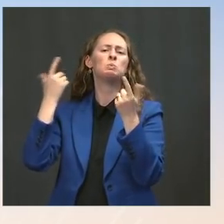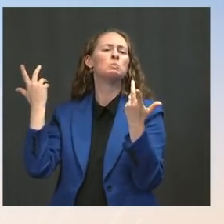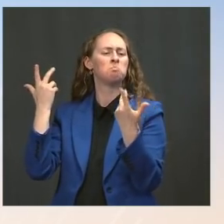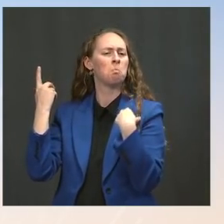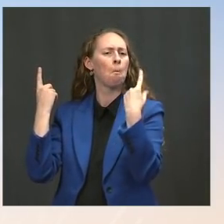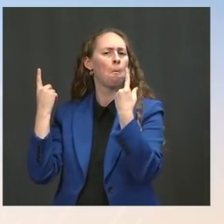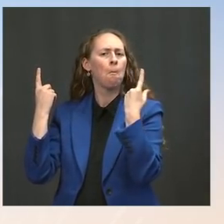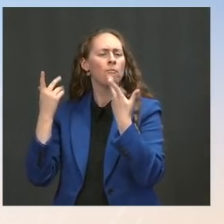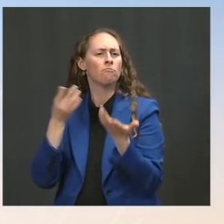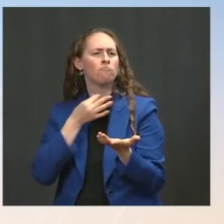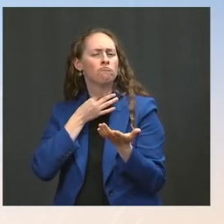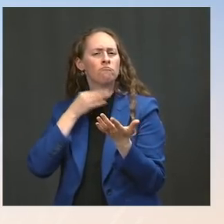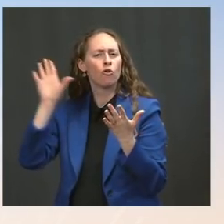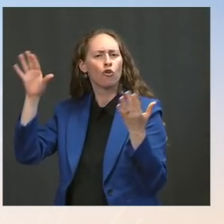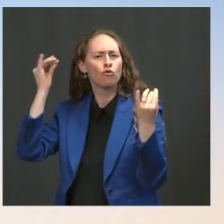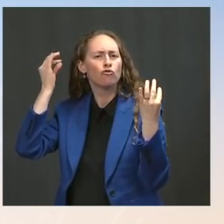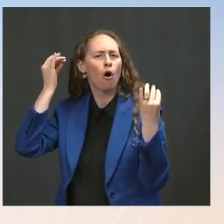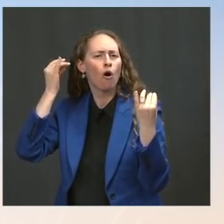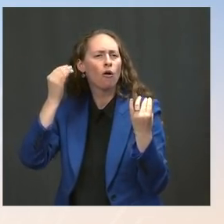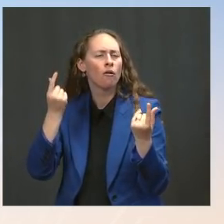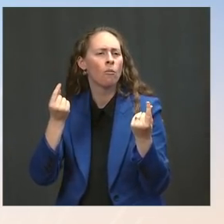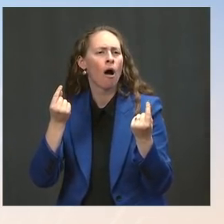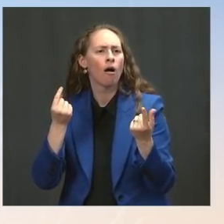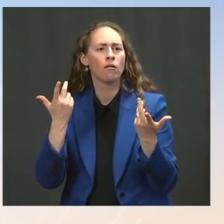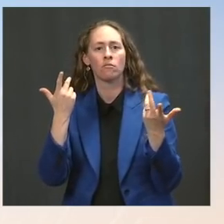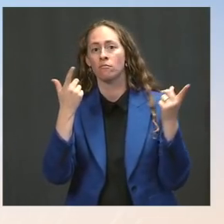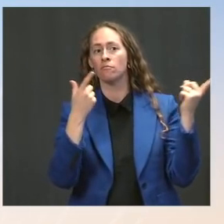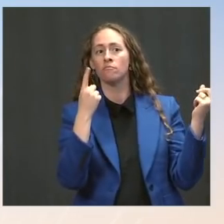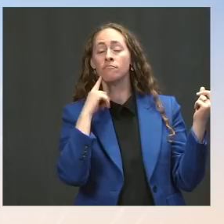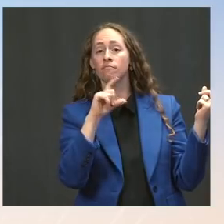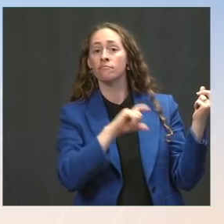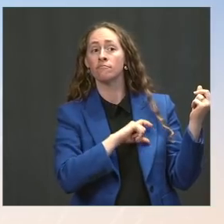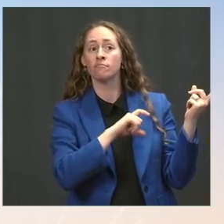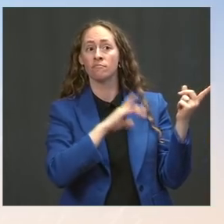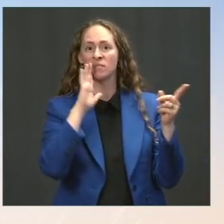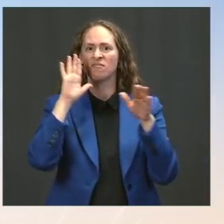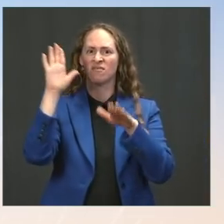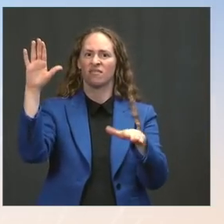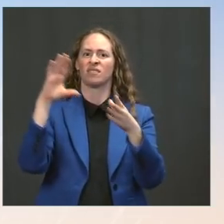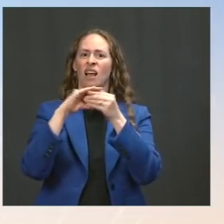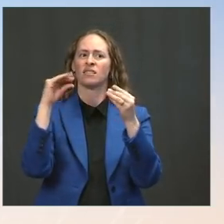testifying before this committee? And does he have anybody else that he wants to see possibly testify